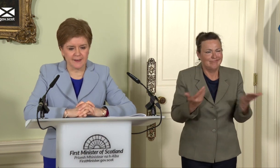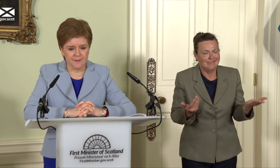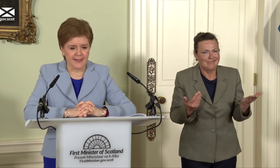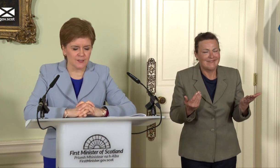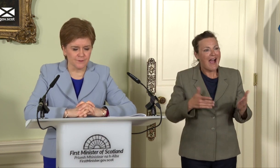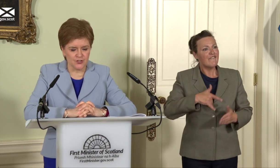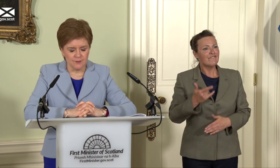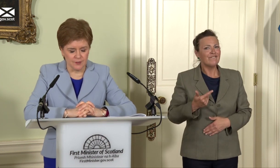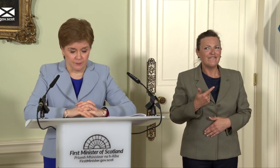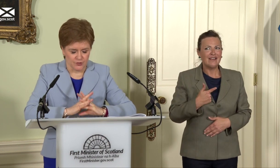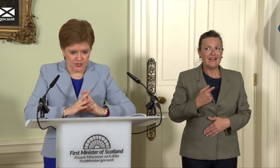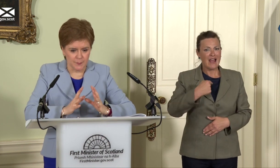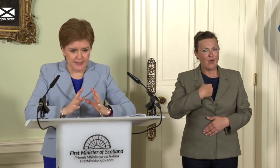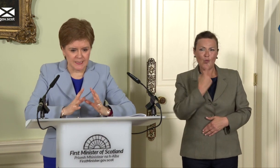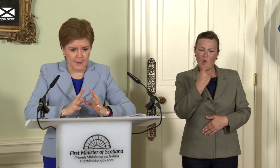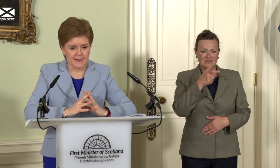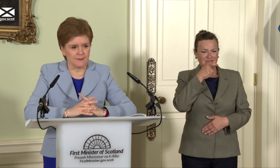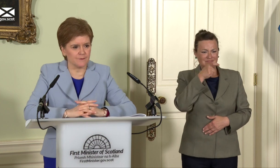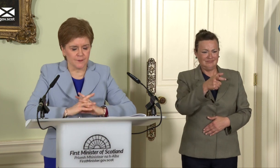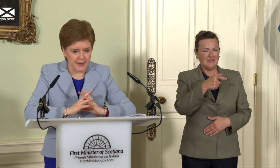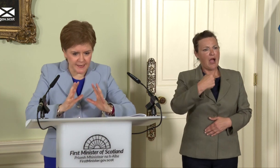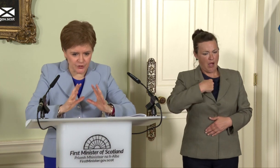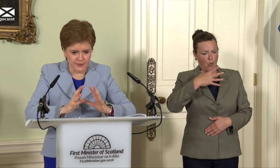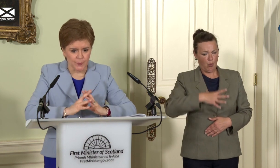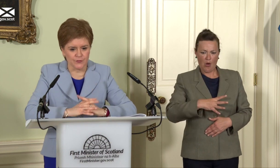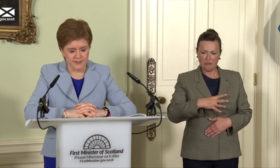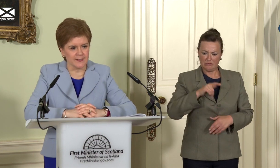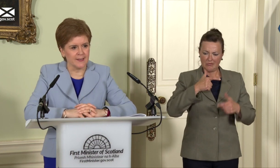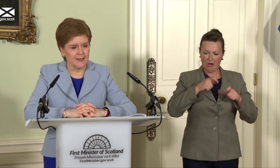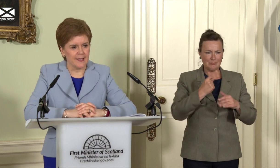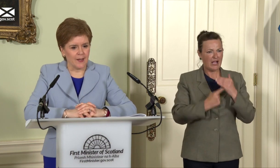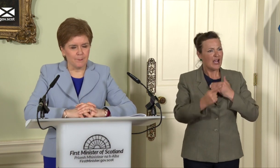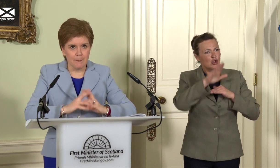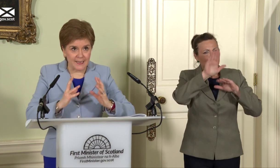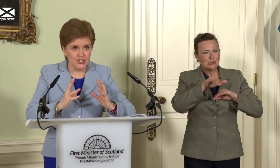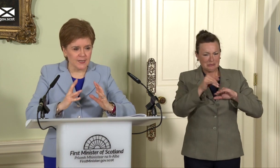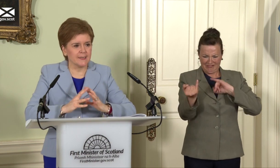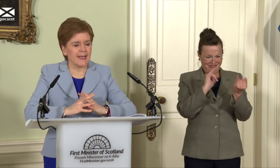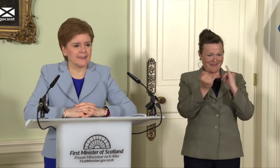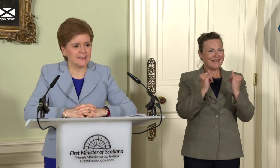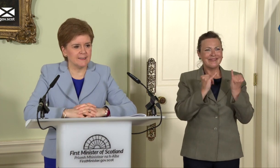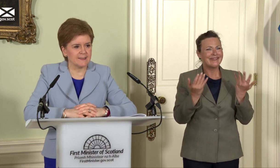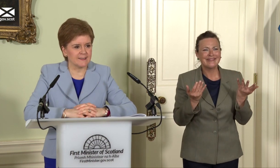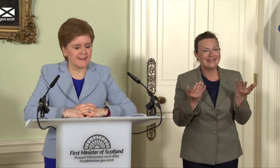fact of just being independent, for any country in the world, doesn’t magically guarantee success.